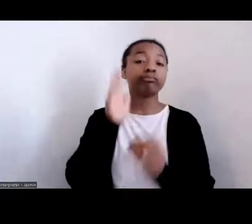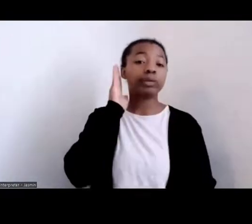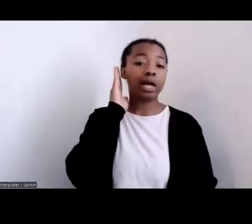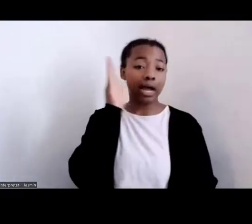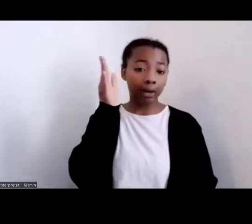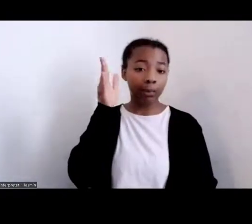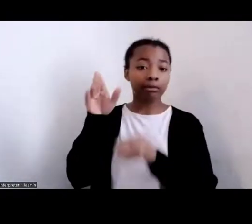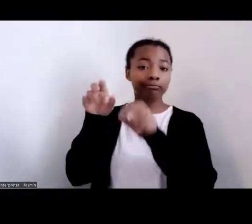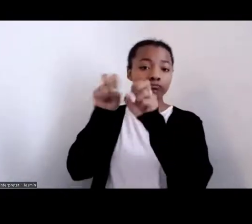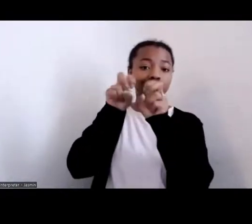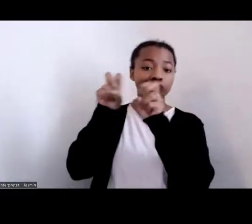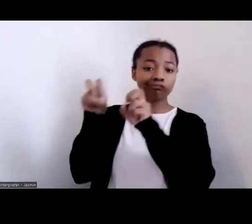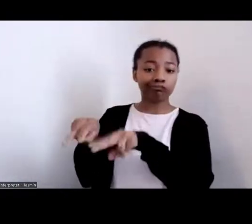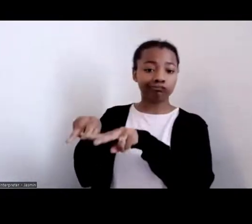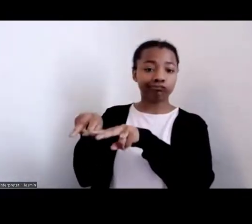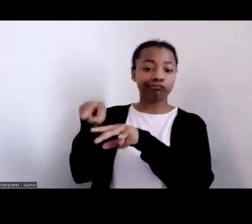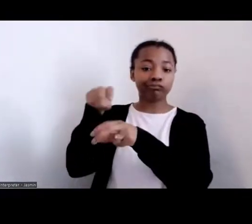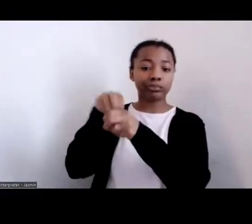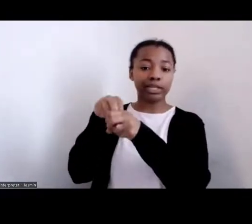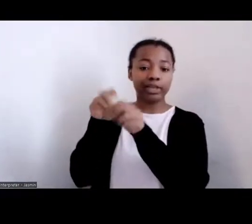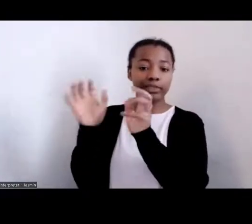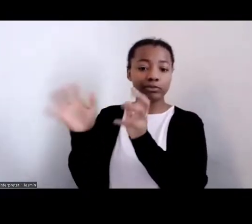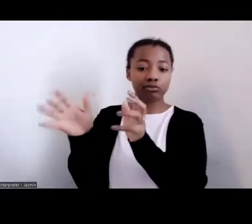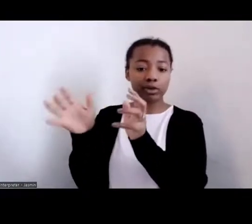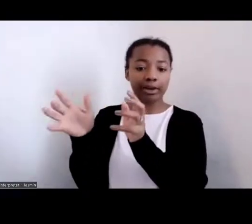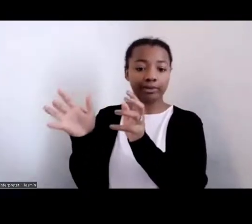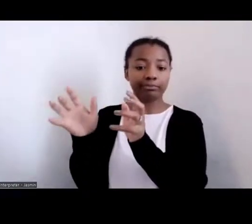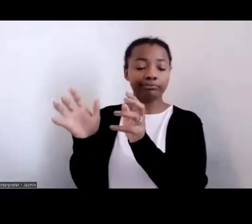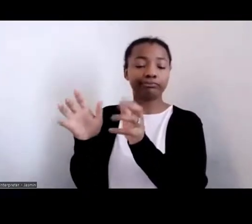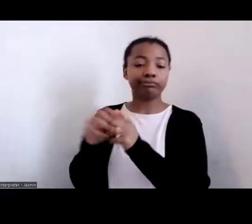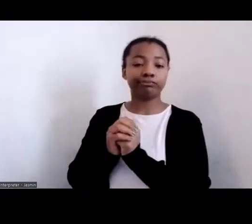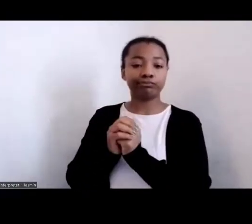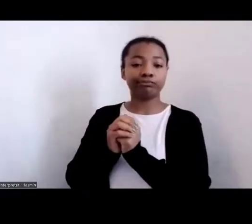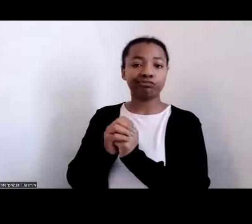chat because I think it's a very good piece that you might want